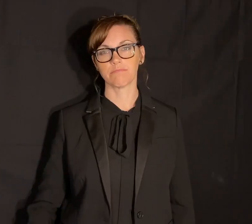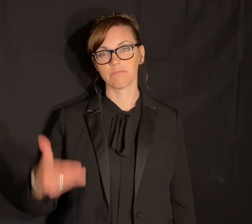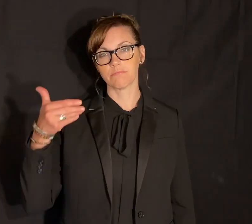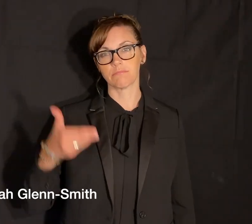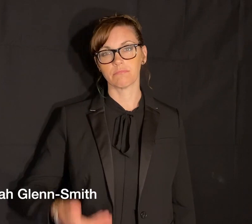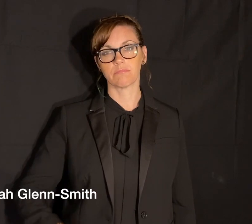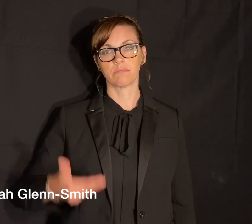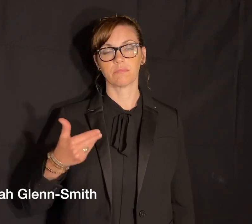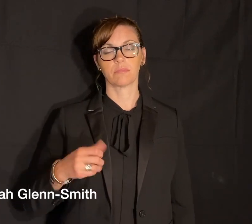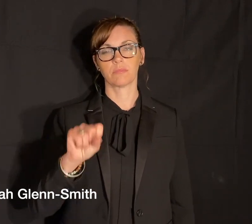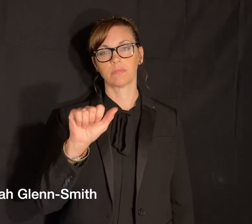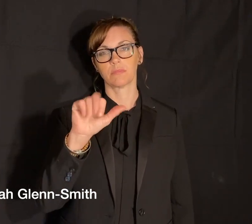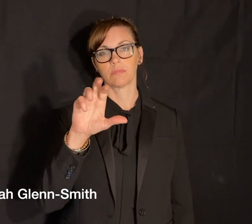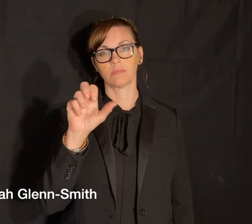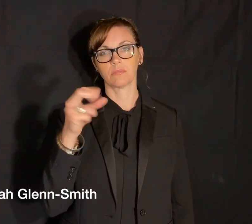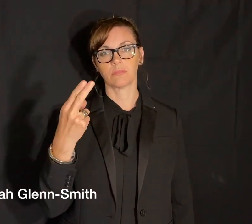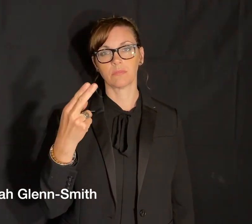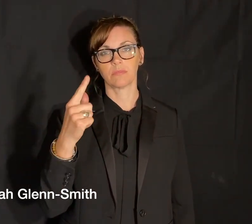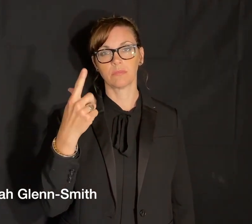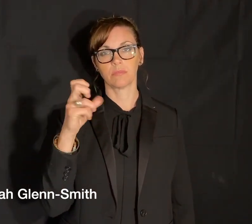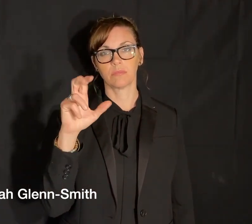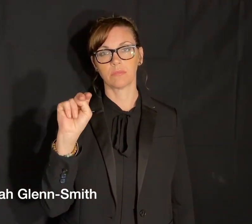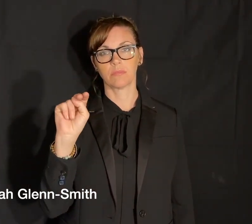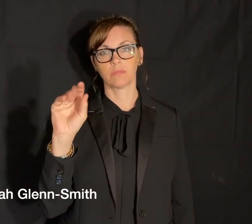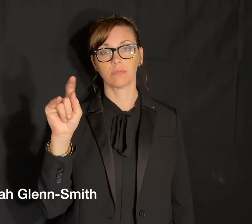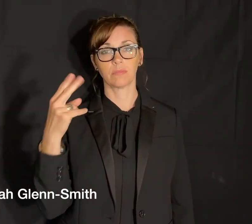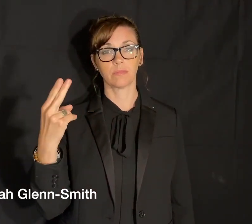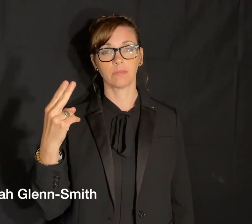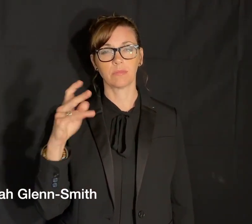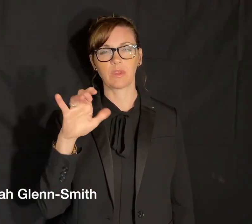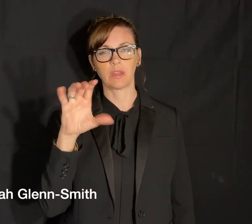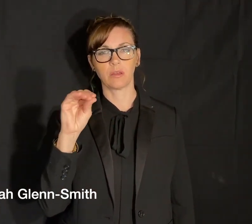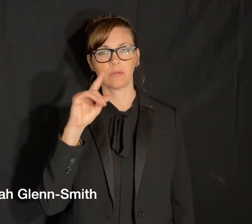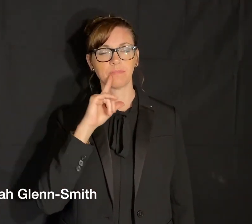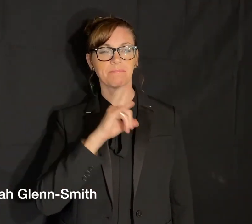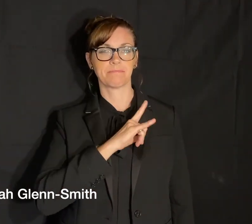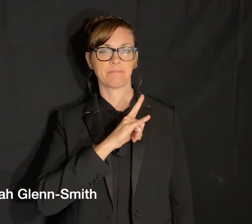I’M SARAH GLENN-SMITH, CEO OF THE LEARNING CENTER FOR THE DEAF.